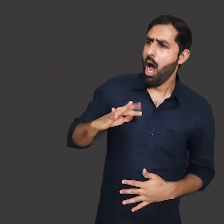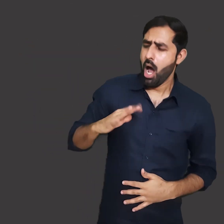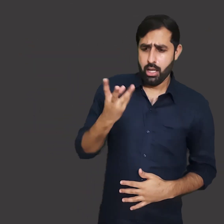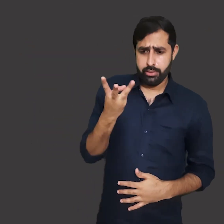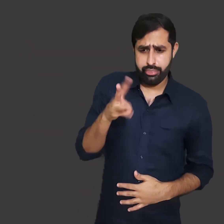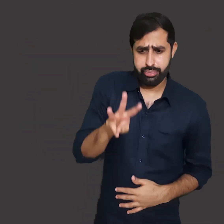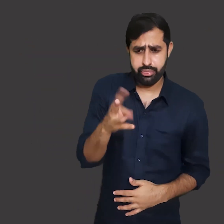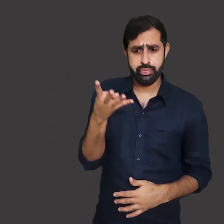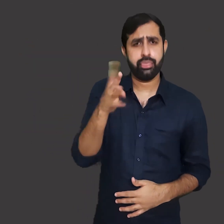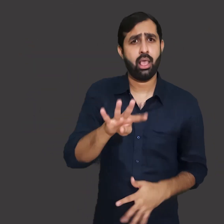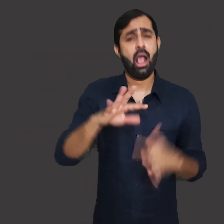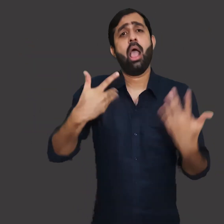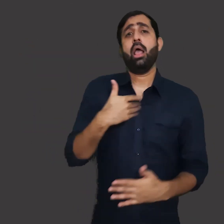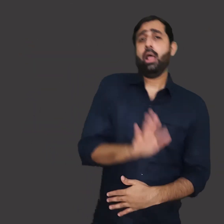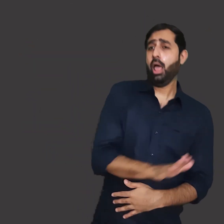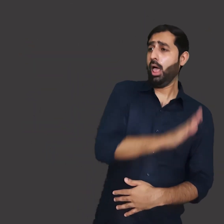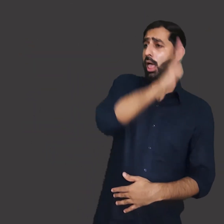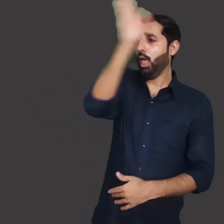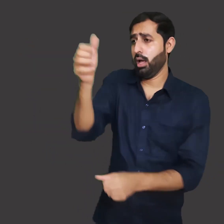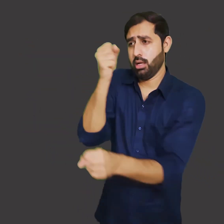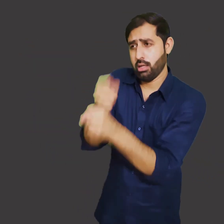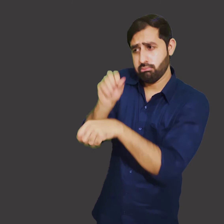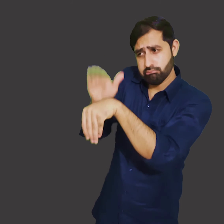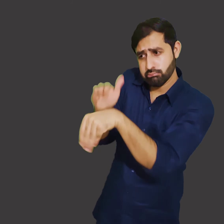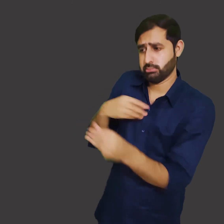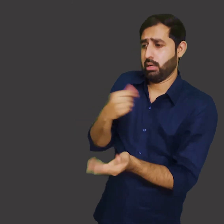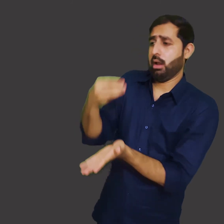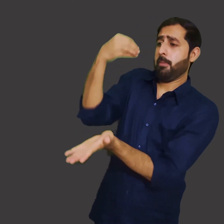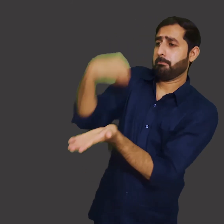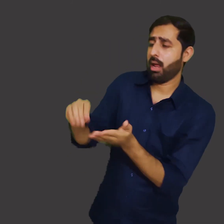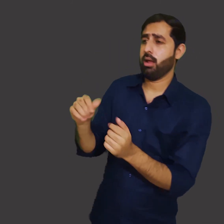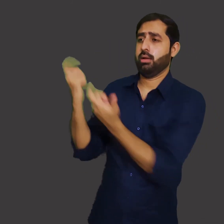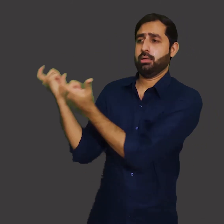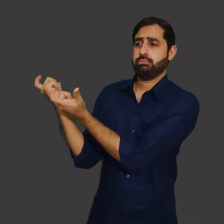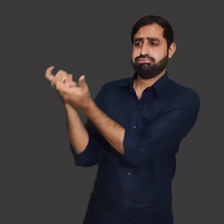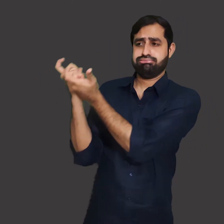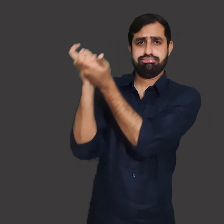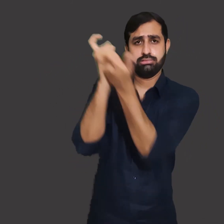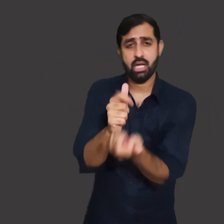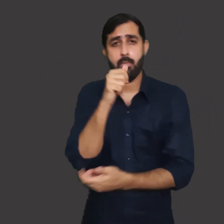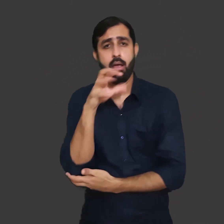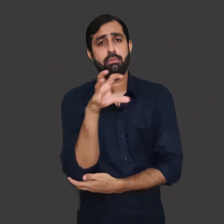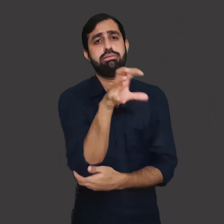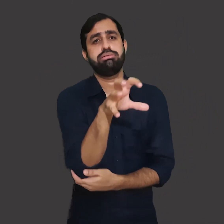When there is no water supply, they have to reach out to the water supply department and if still there is no what is supply available,